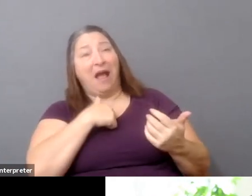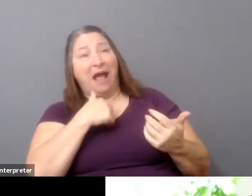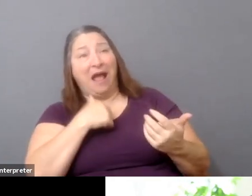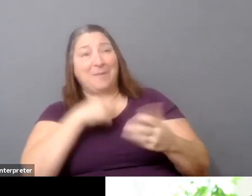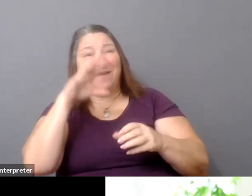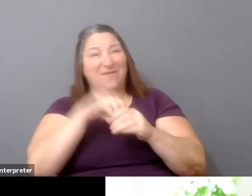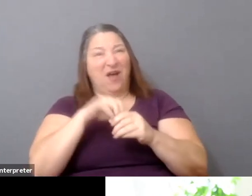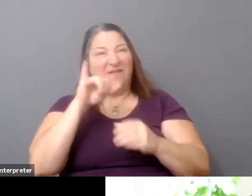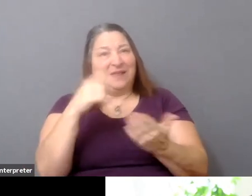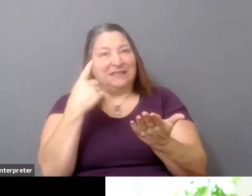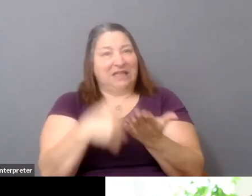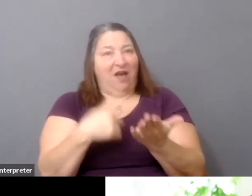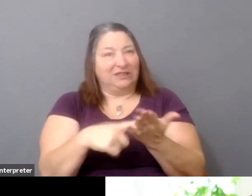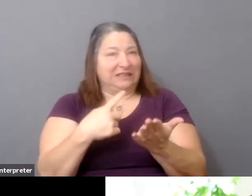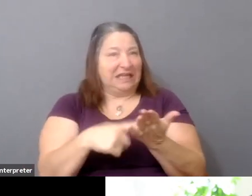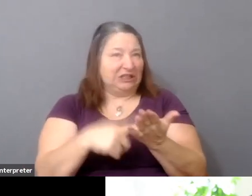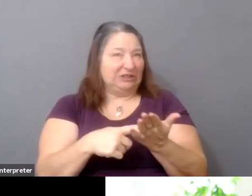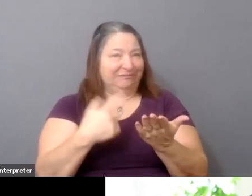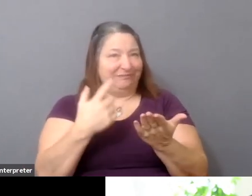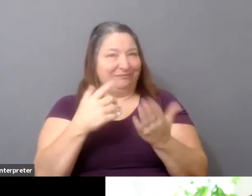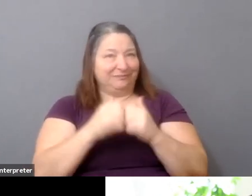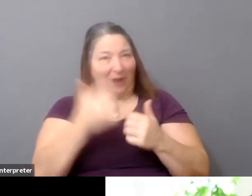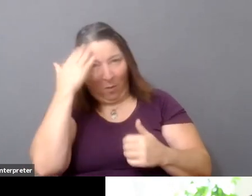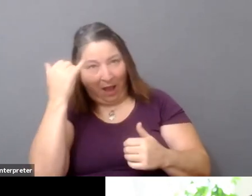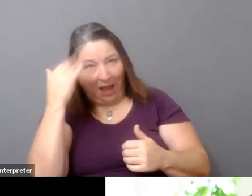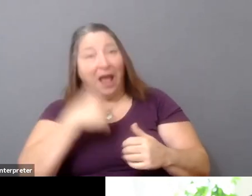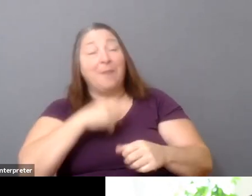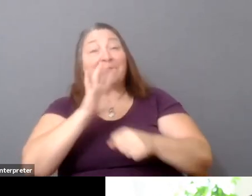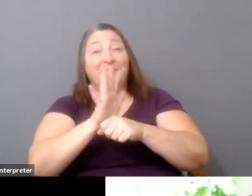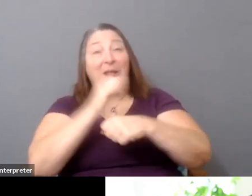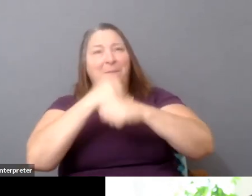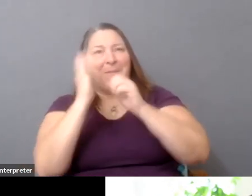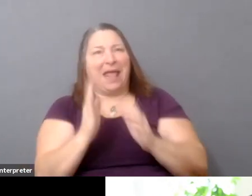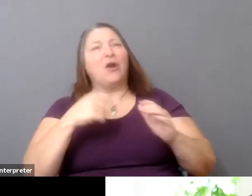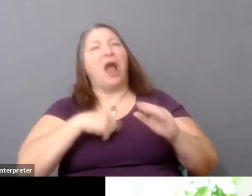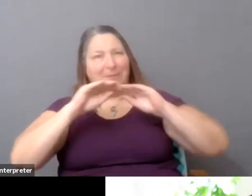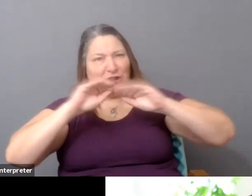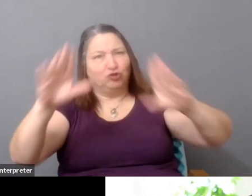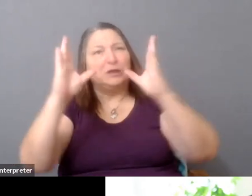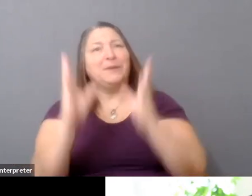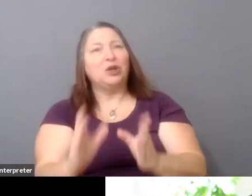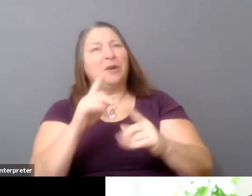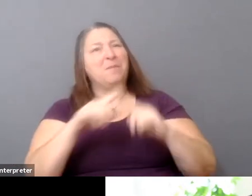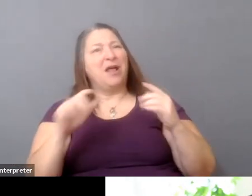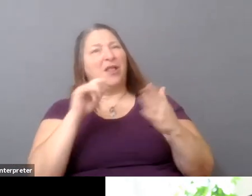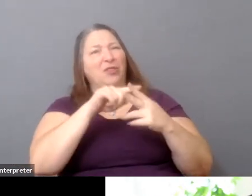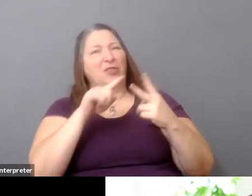And I think it is both as a filmmaker and as a distributor, but how did I come into those roles? It's as an audience member.